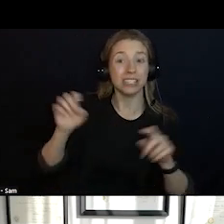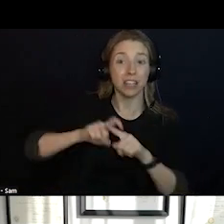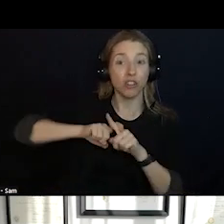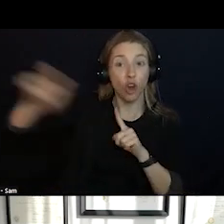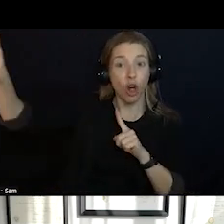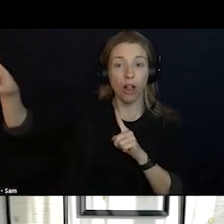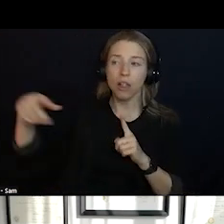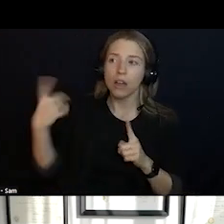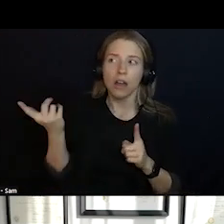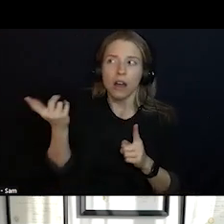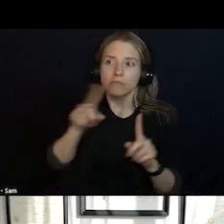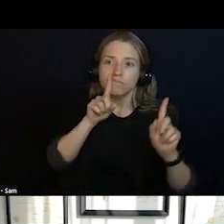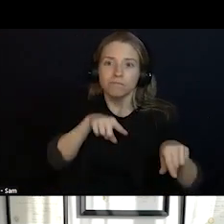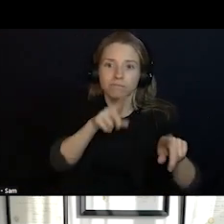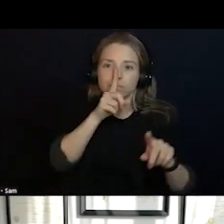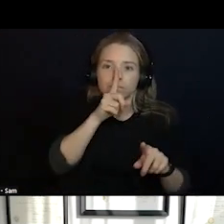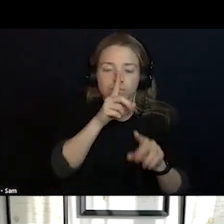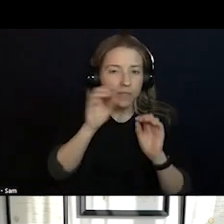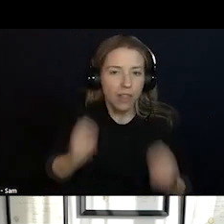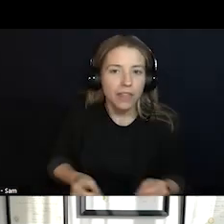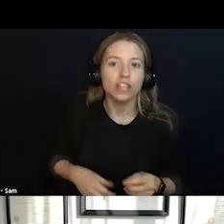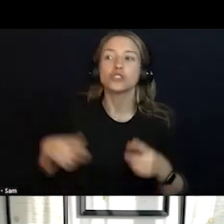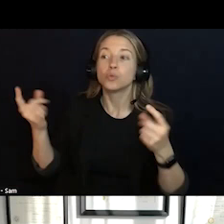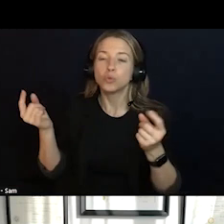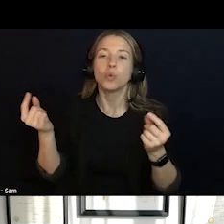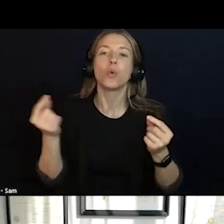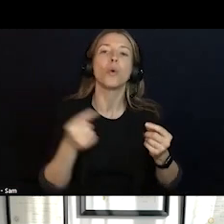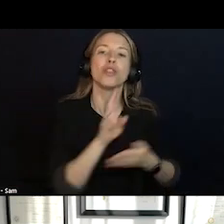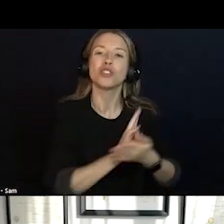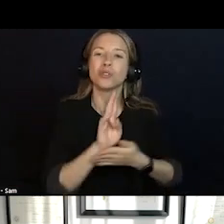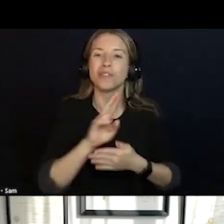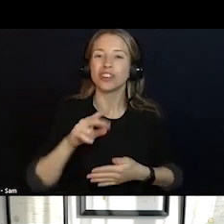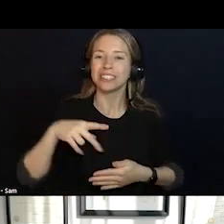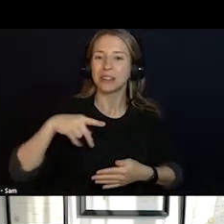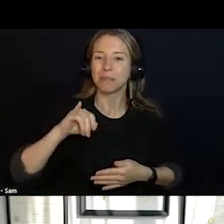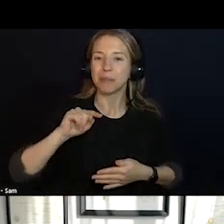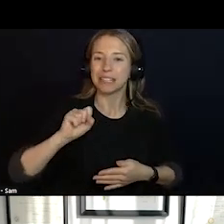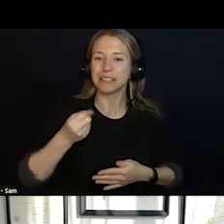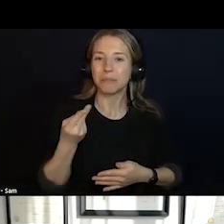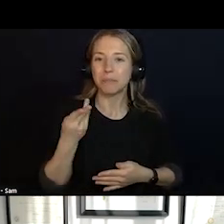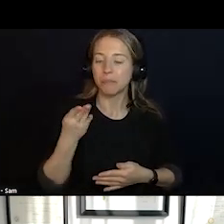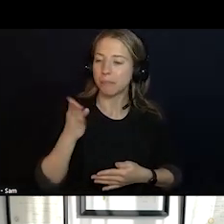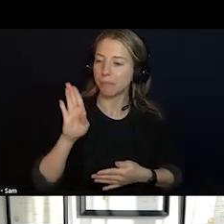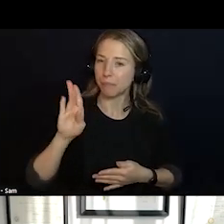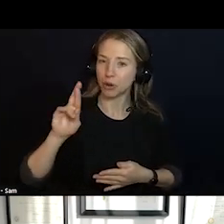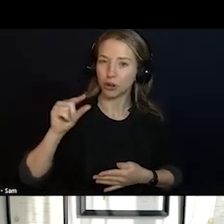PARTNERED WITH ACADEMICS AND PHYSICIANS AND DEVELOPED THE STANDARDS THAT ARE REALLY THE STANDARDS THAT WE USE TODAY AND